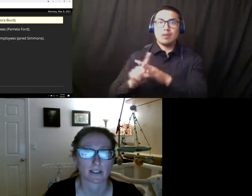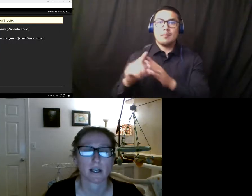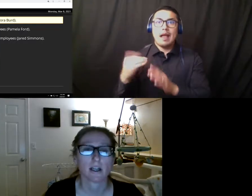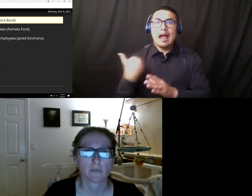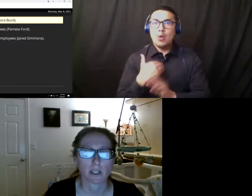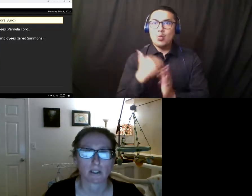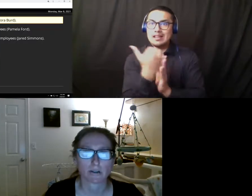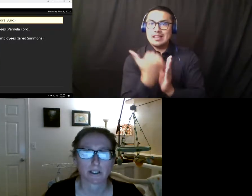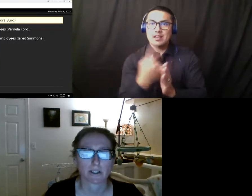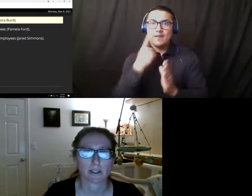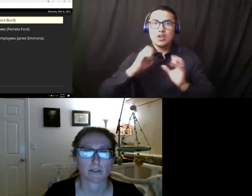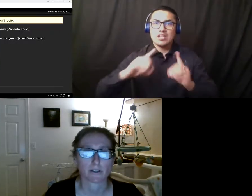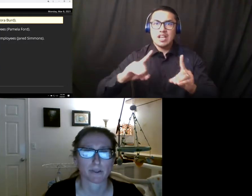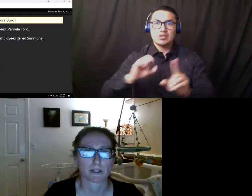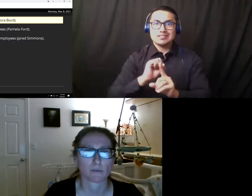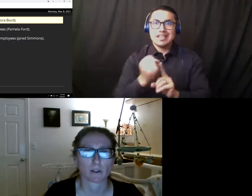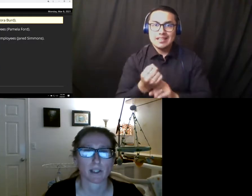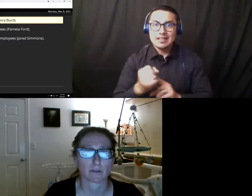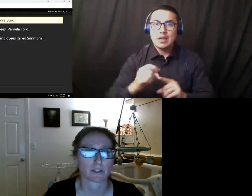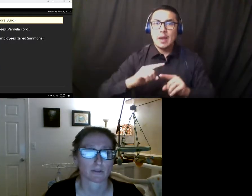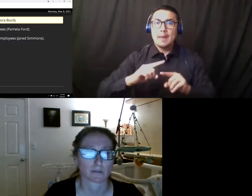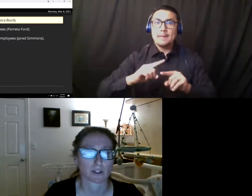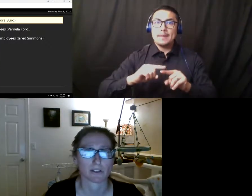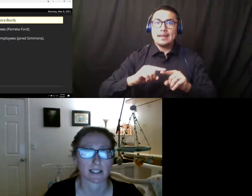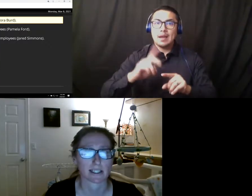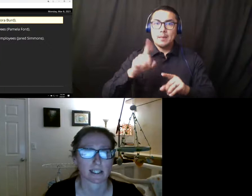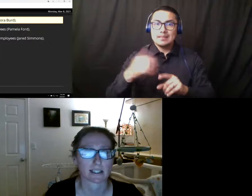meeting the criteria of three or more lab-confirmed COVID-19 cases.